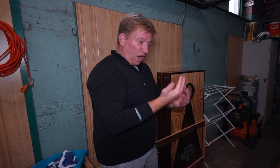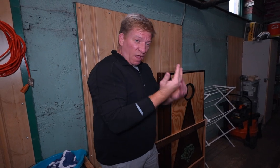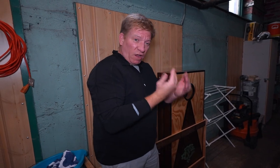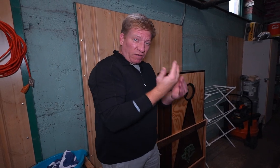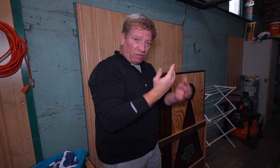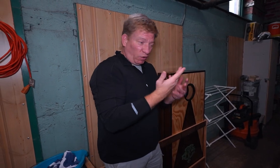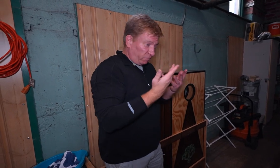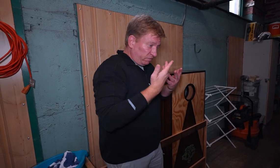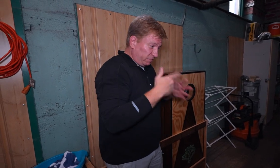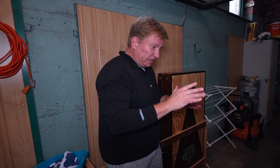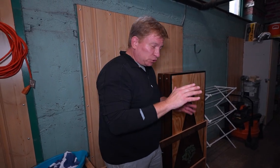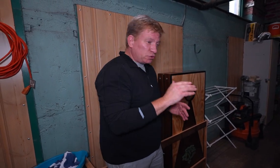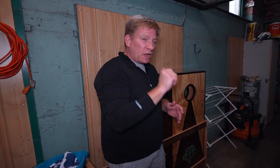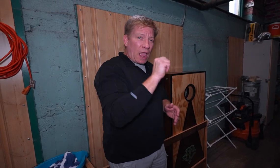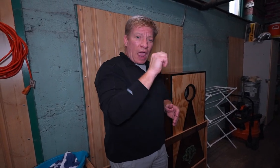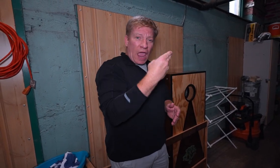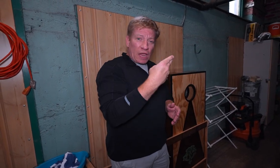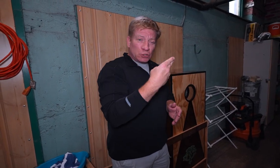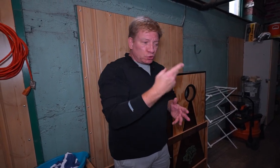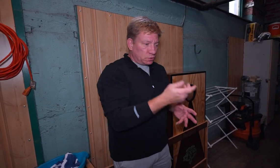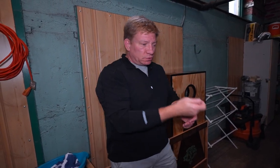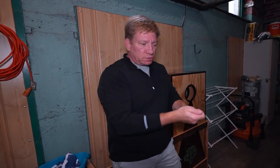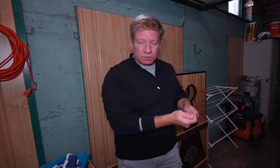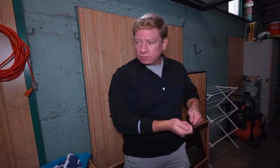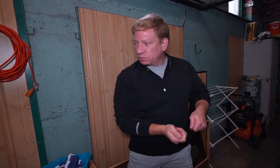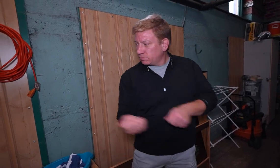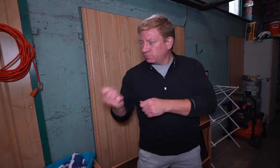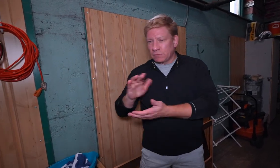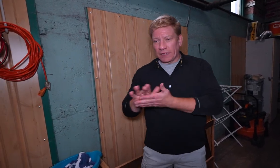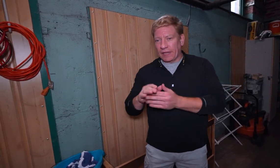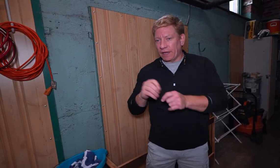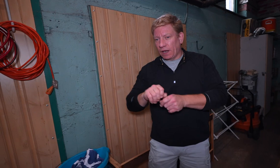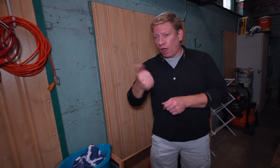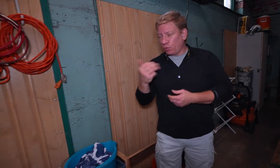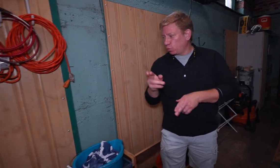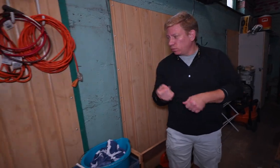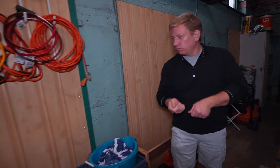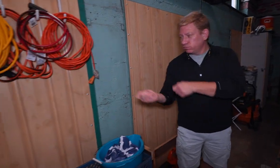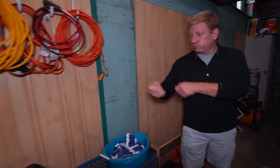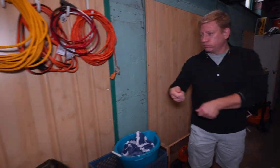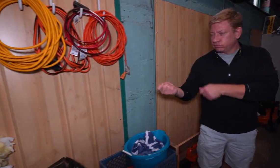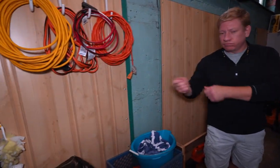when they were done with the fire, they would take the ash and clean it in another room.